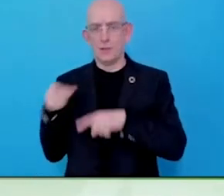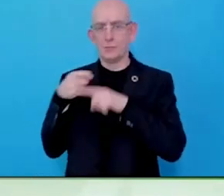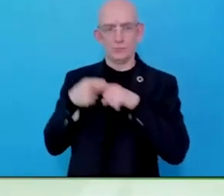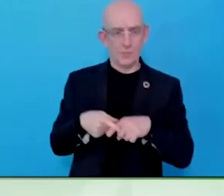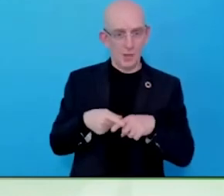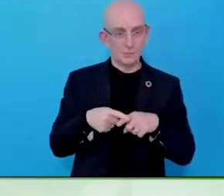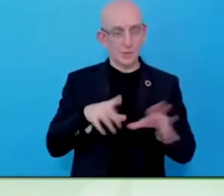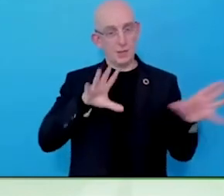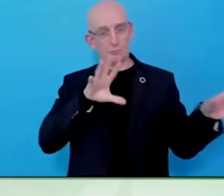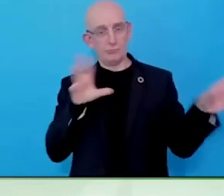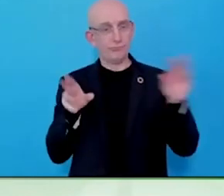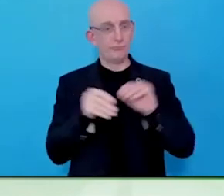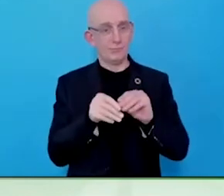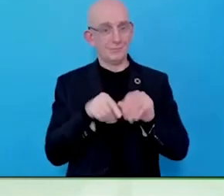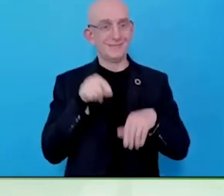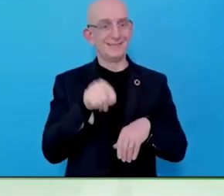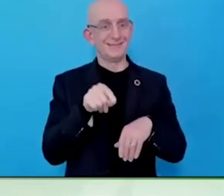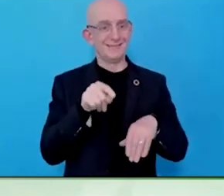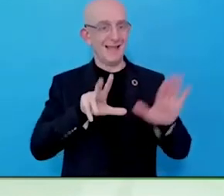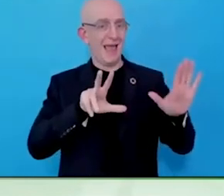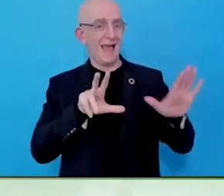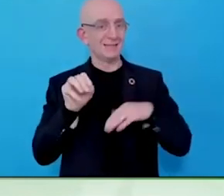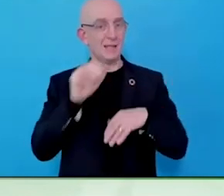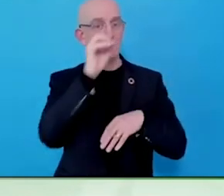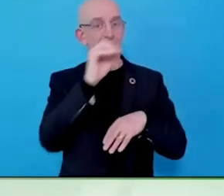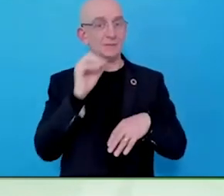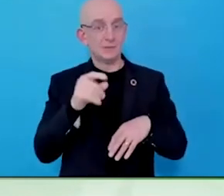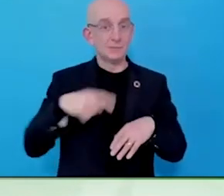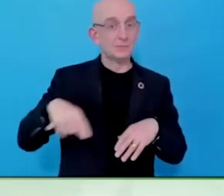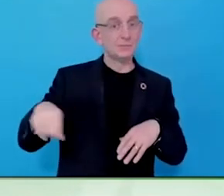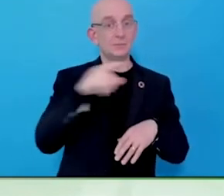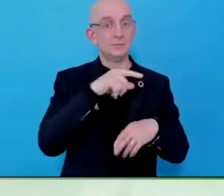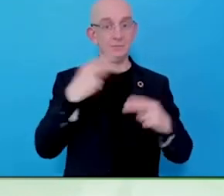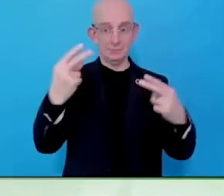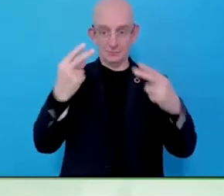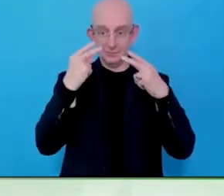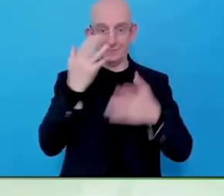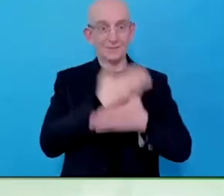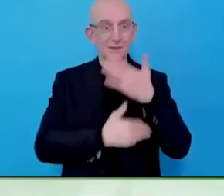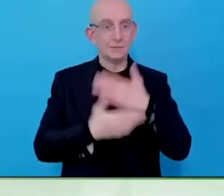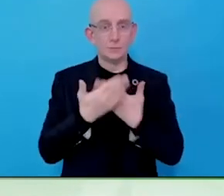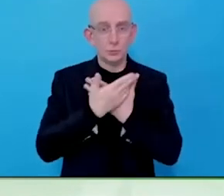have the confidence if they can get people to disclose about their connections to disability?